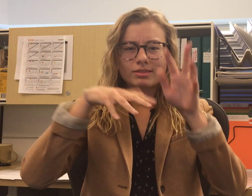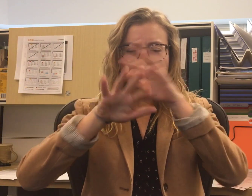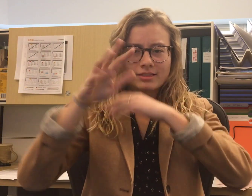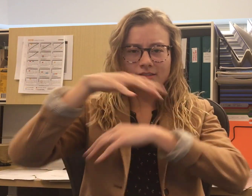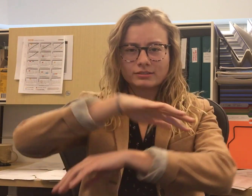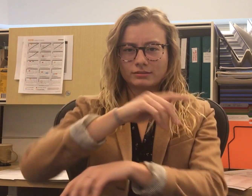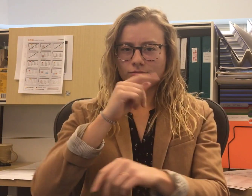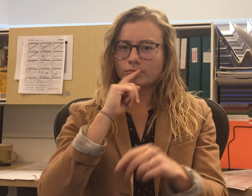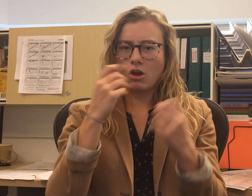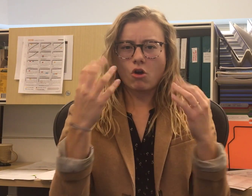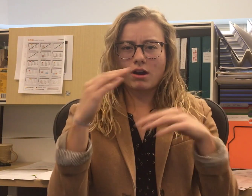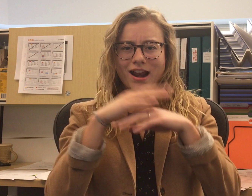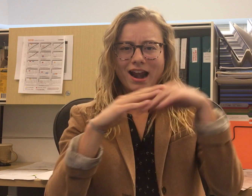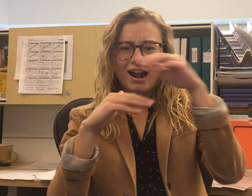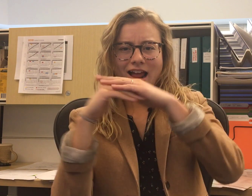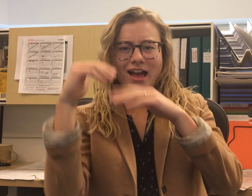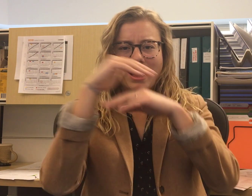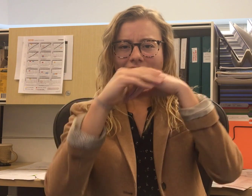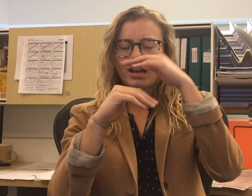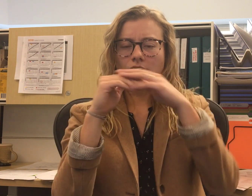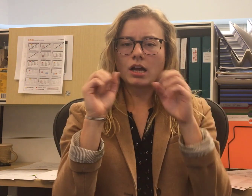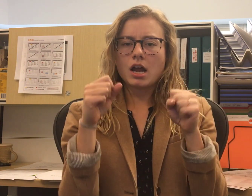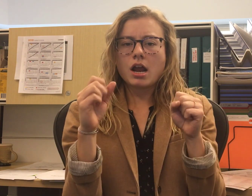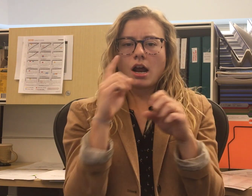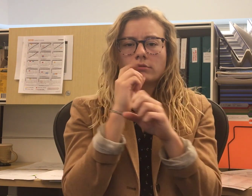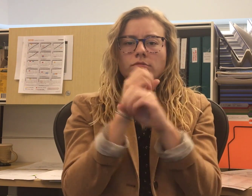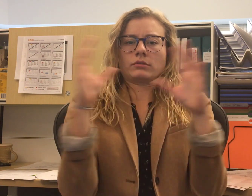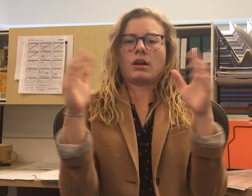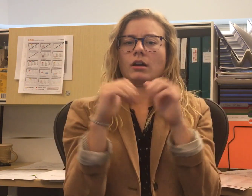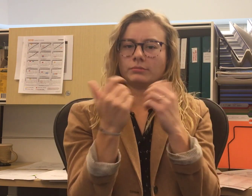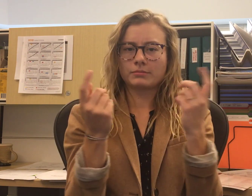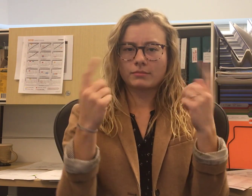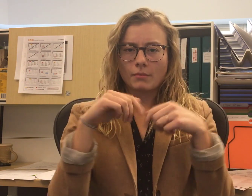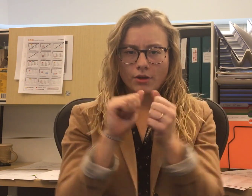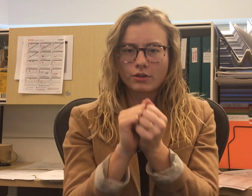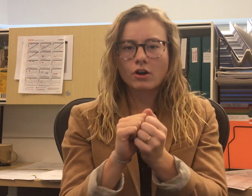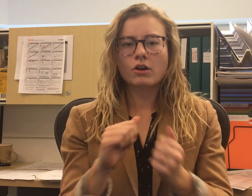There are so many layers to a building, but it’s easy for me to visualize how it all comes together.